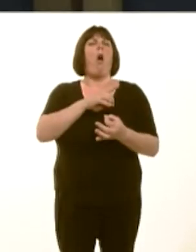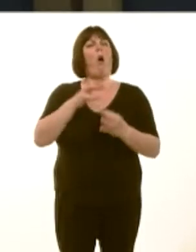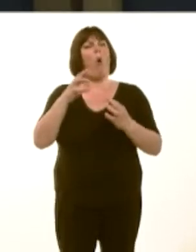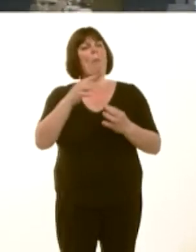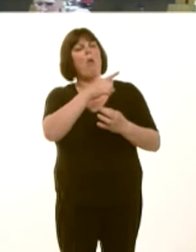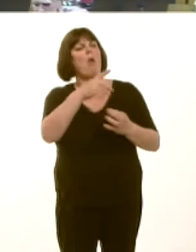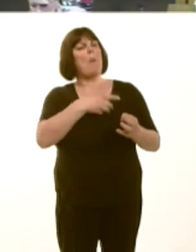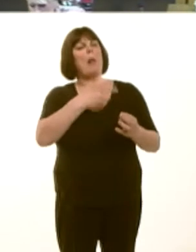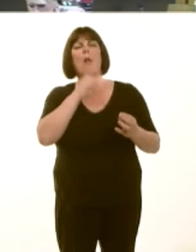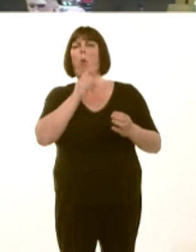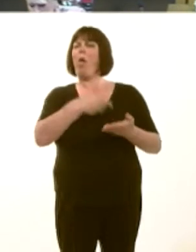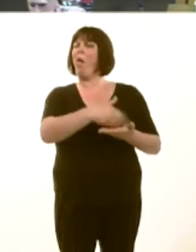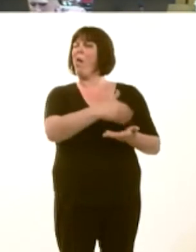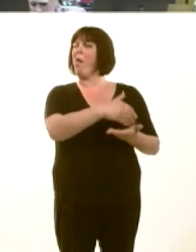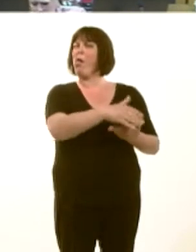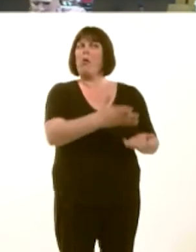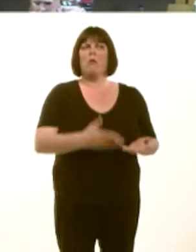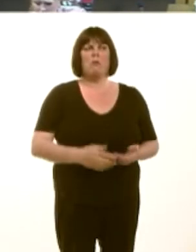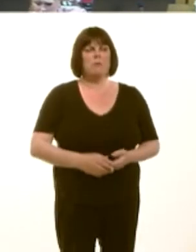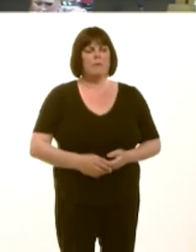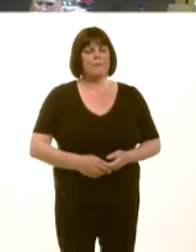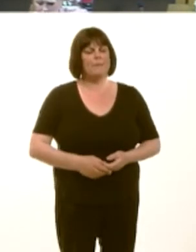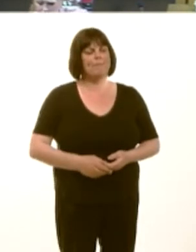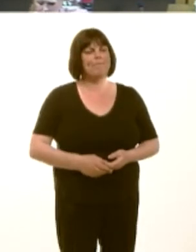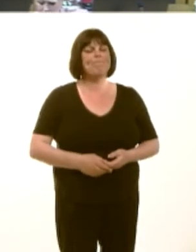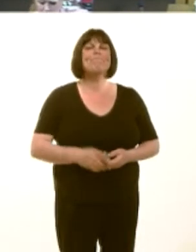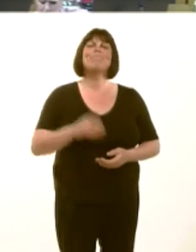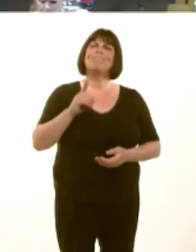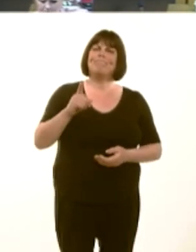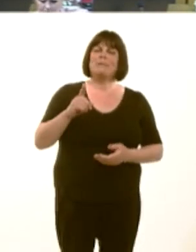Carwyn Jones: Maeín anodd, unwaith eto, i roi barn ynglyn ‚ sefyllfa unrhyw unigolyn,